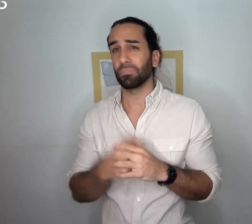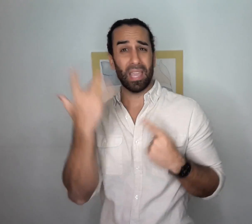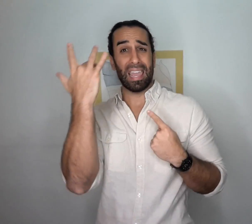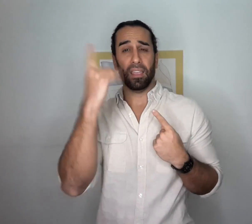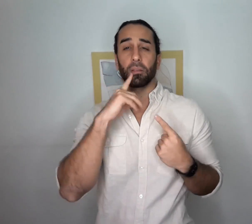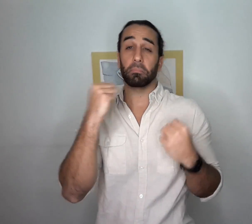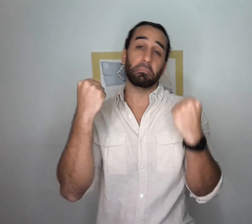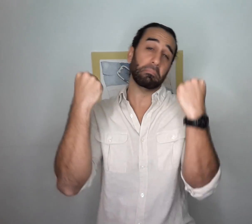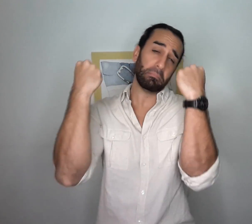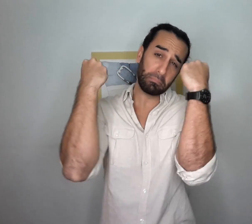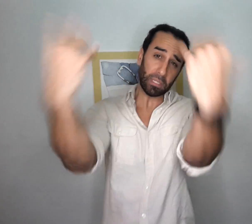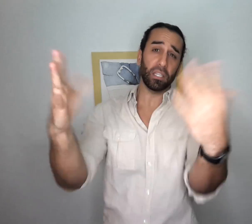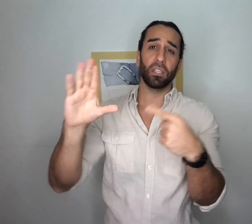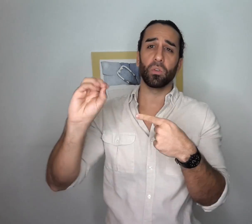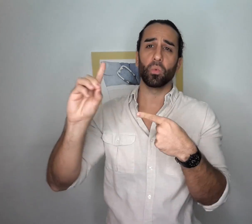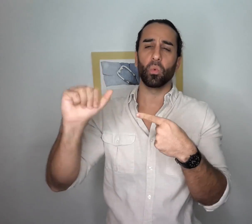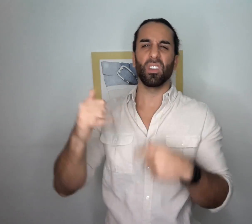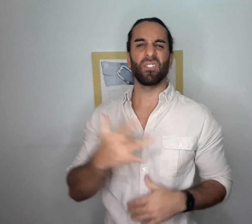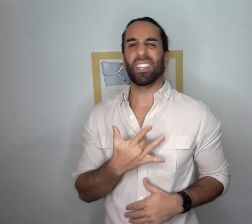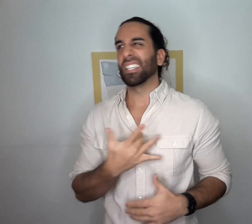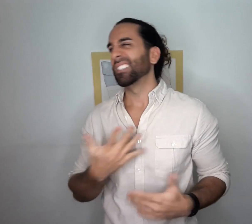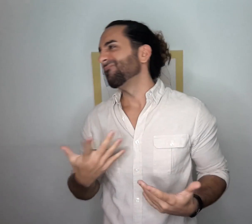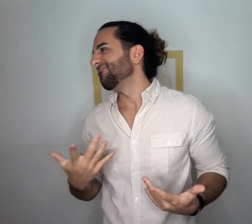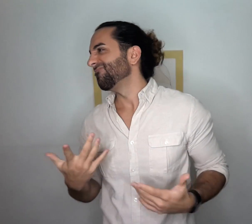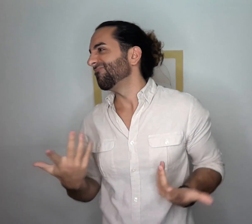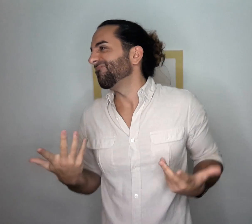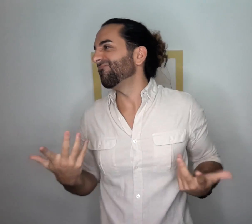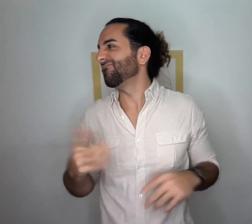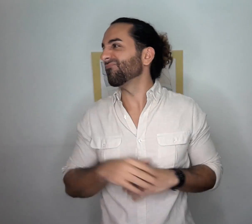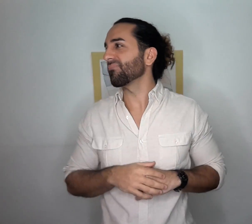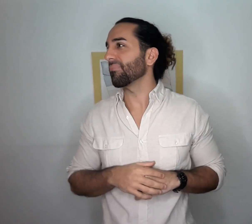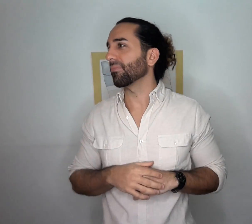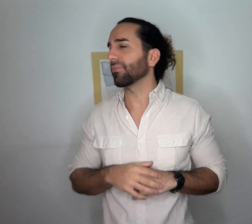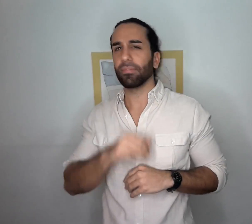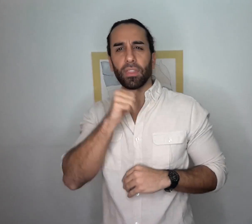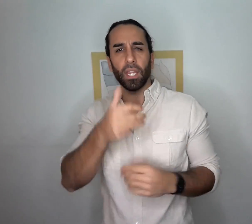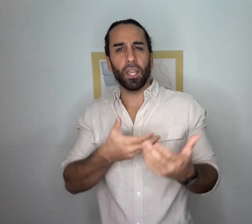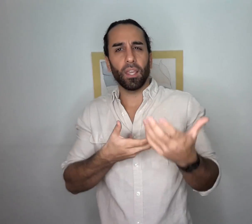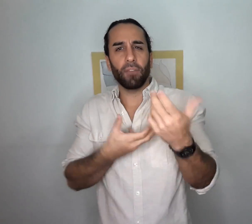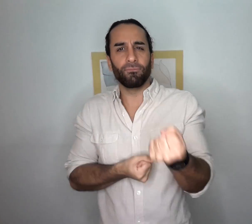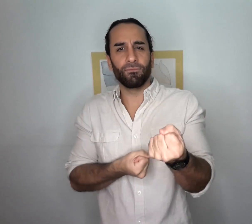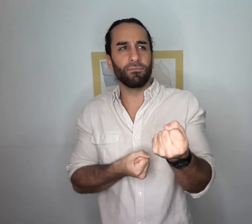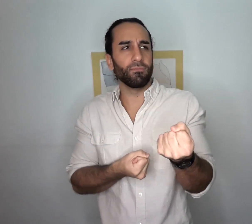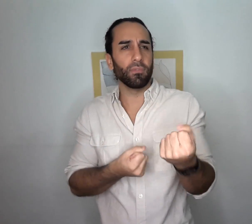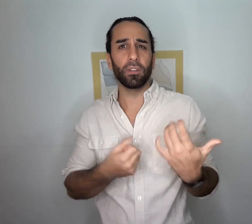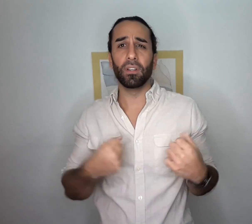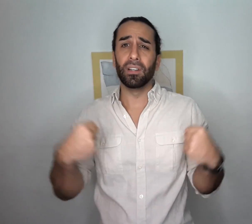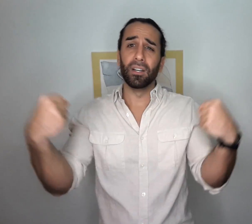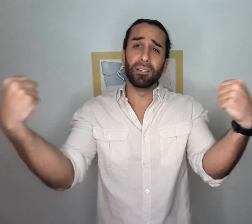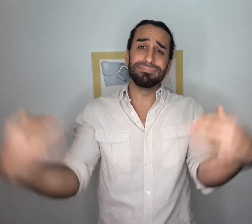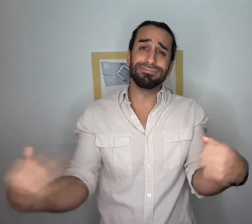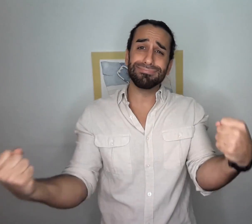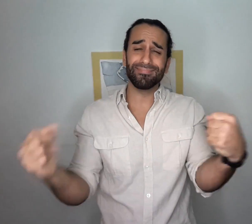I wanted to talk about this because there are so many Codas out there that are lacking confidence,